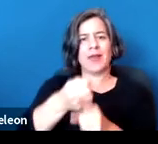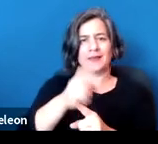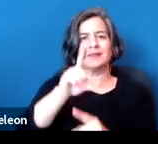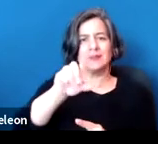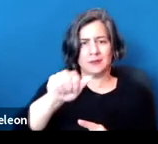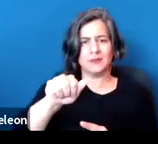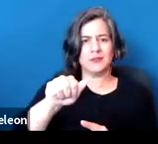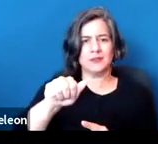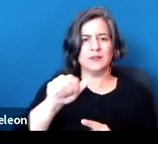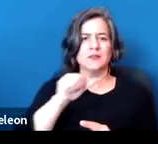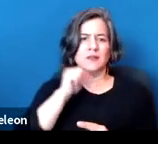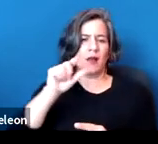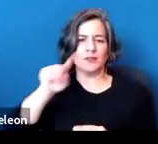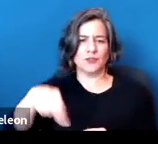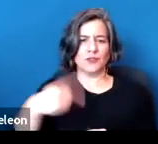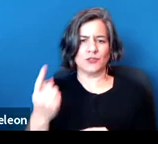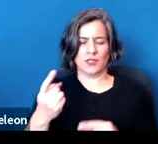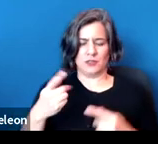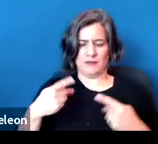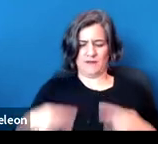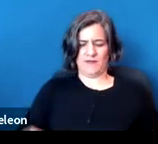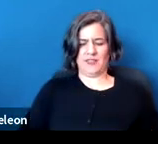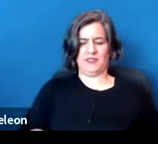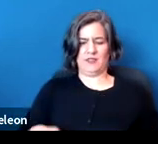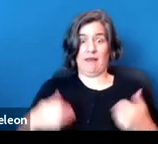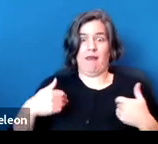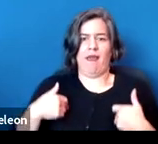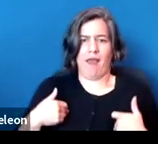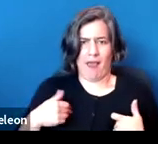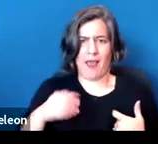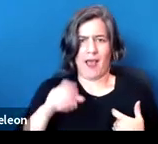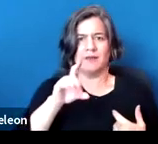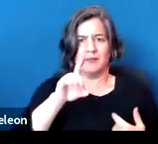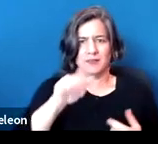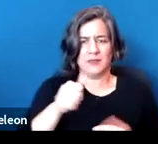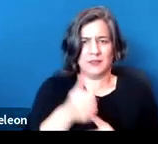not just the physical manifestations of the disability itself.